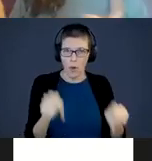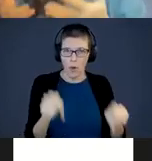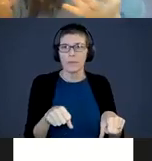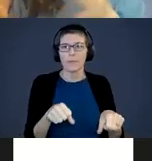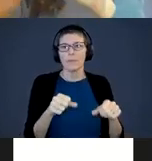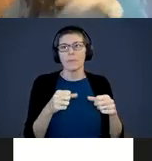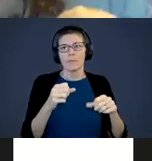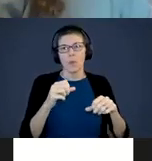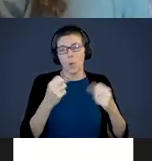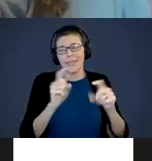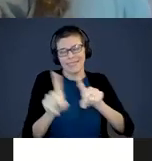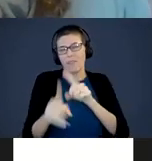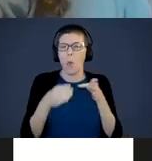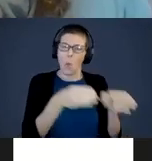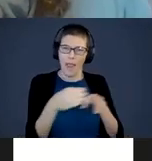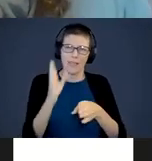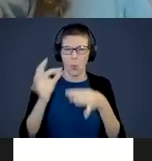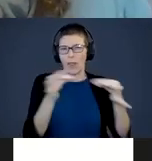in a variety of ways, and we are going to talk about that in just a moment.